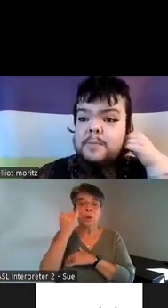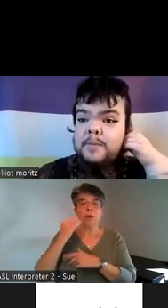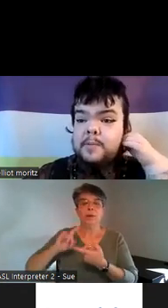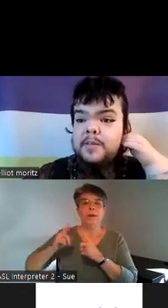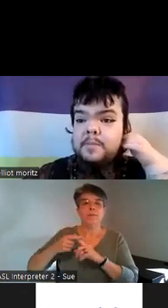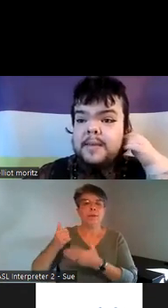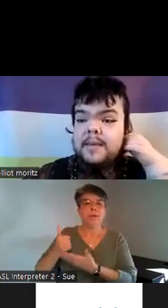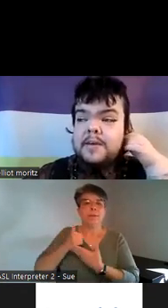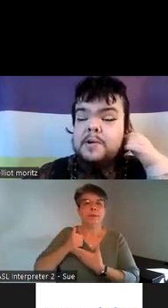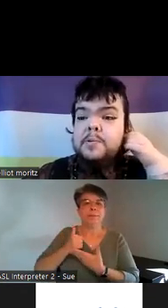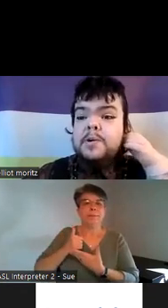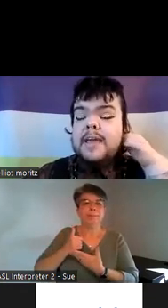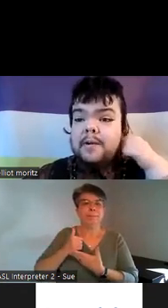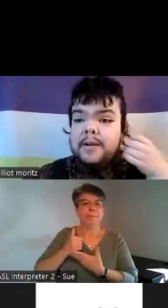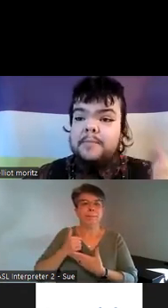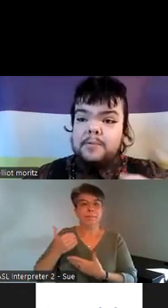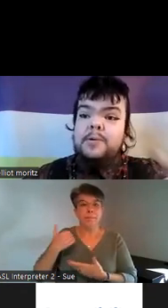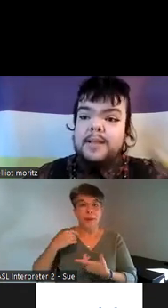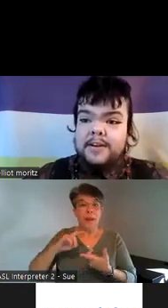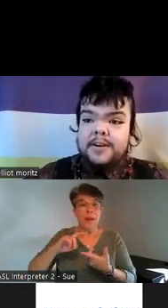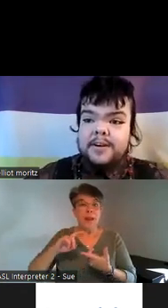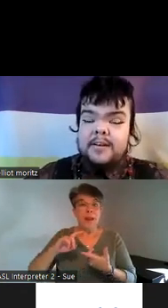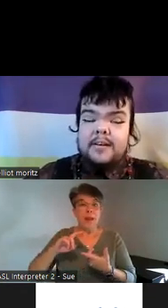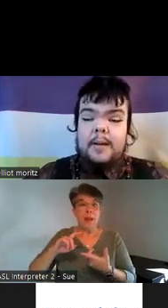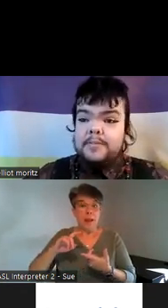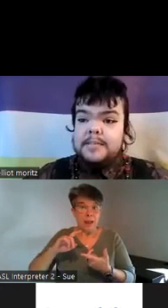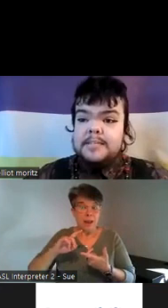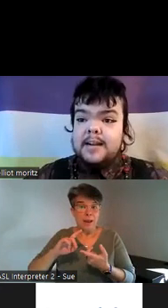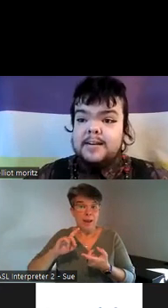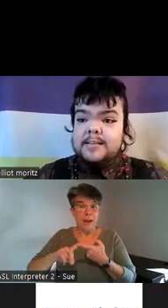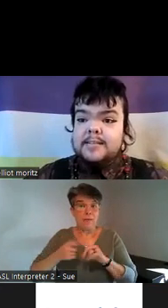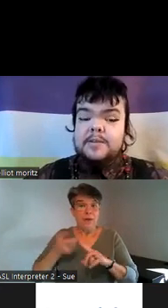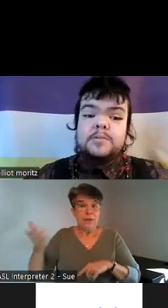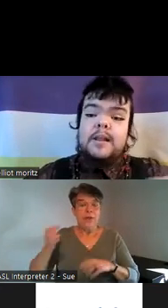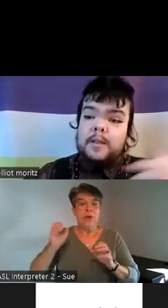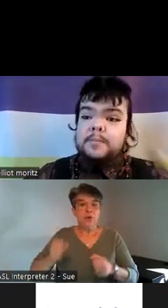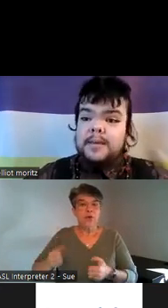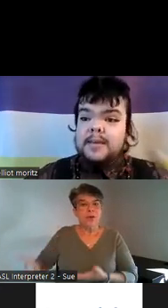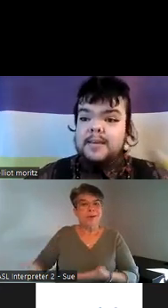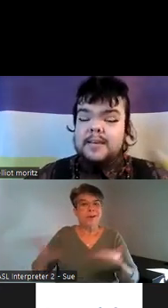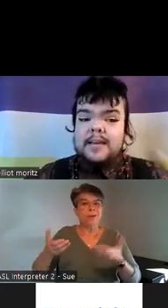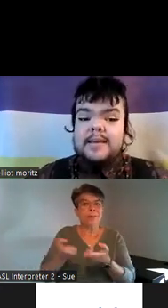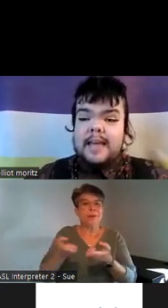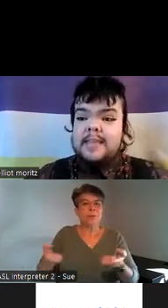people there with me who could carry my role later up the stairs and who could help me get